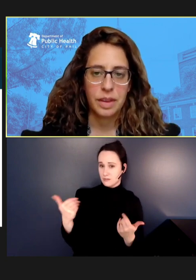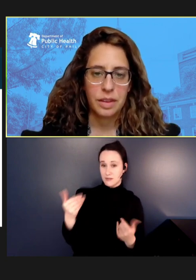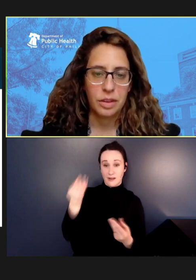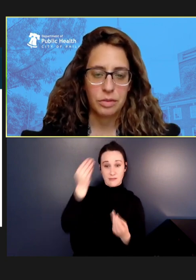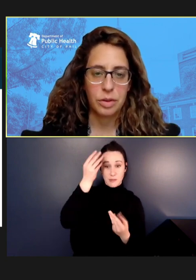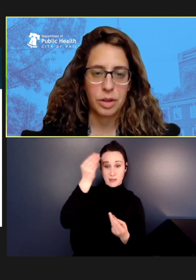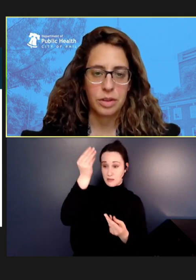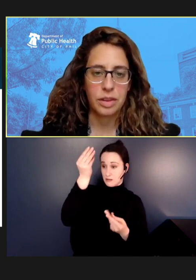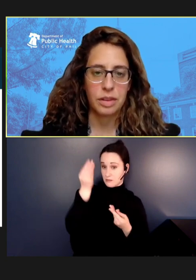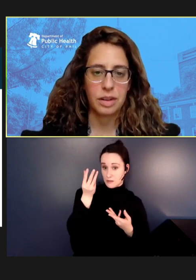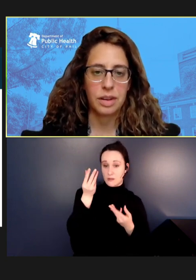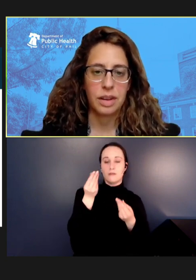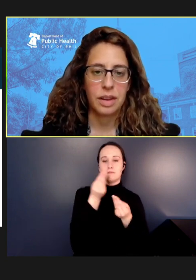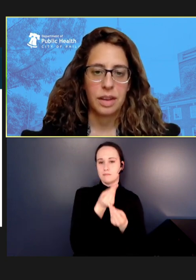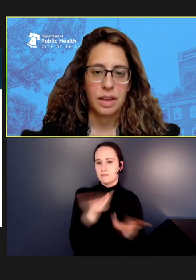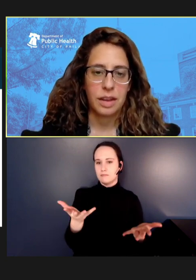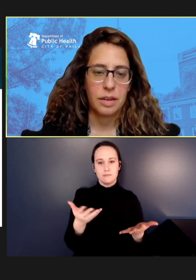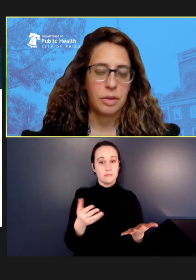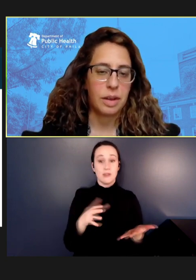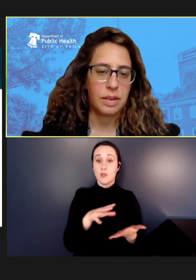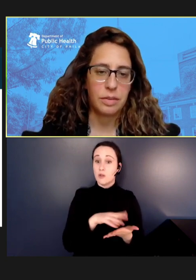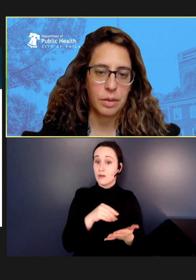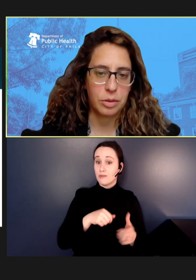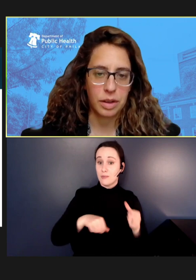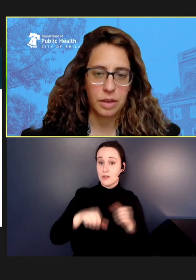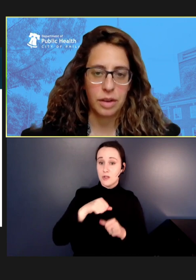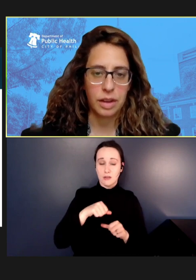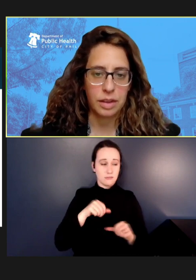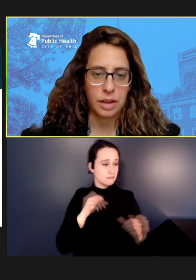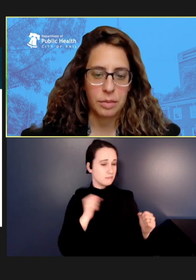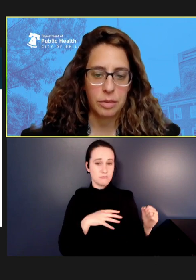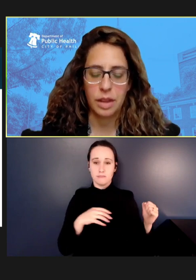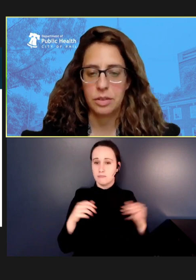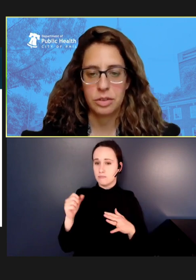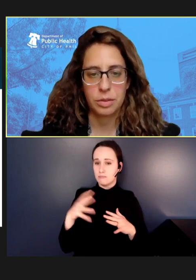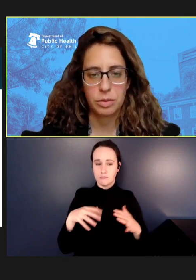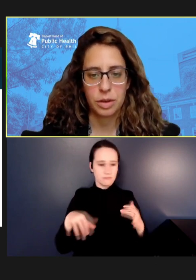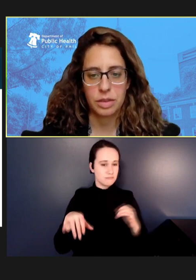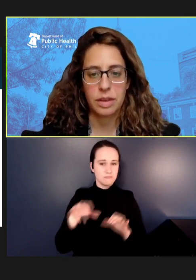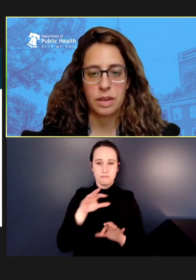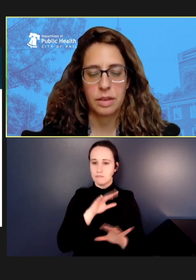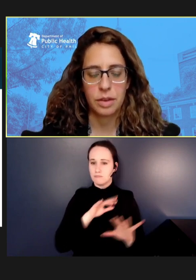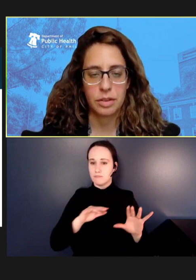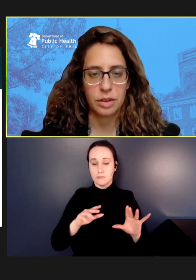learn from each other. We developed really great relationships with the infection